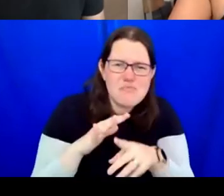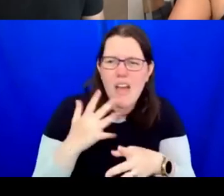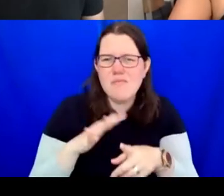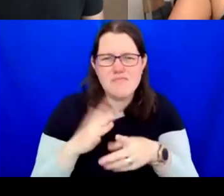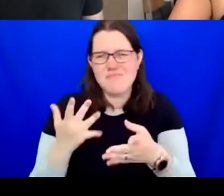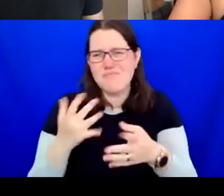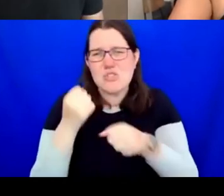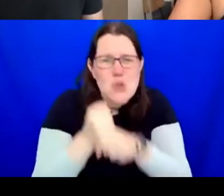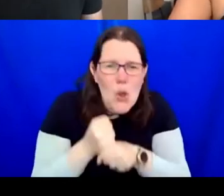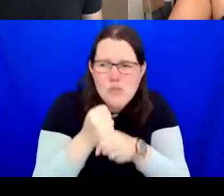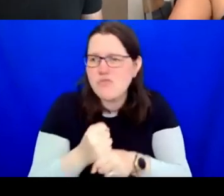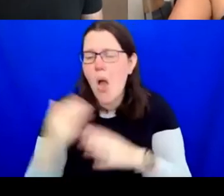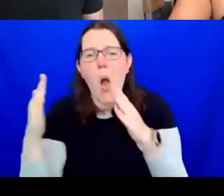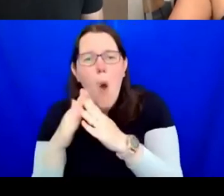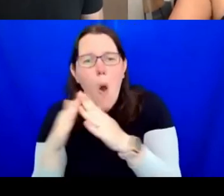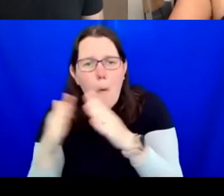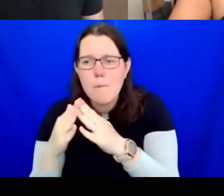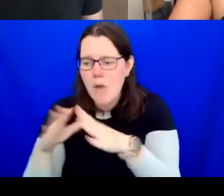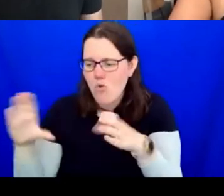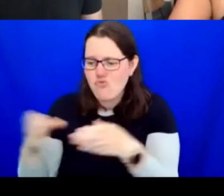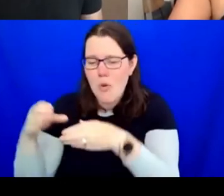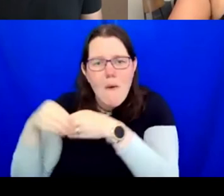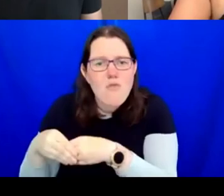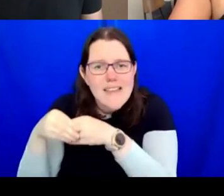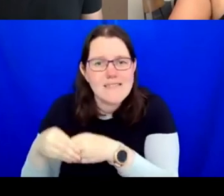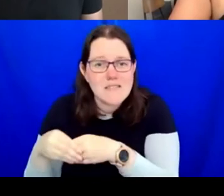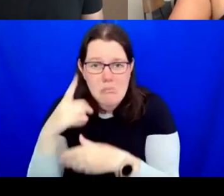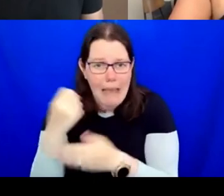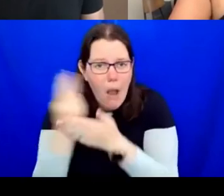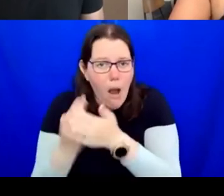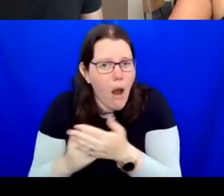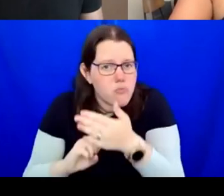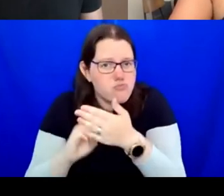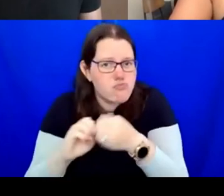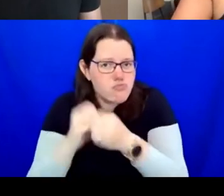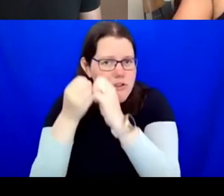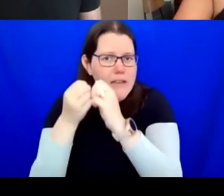and that not all art has to be state funded and that not all art has to take place in what are